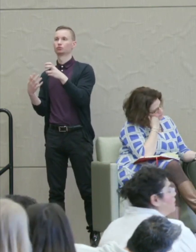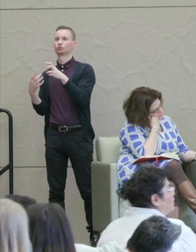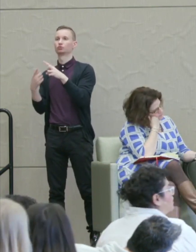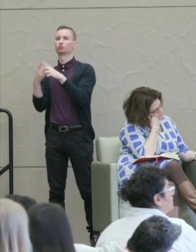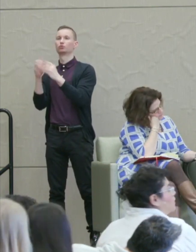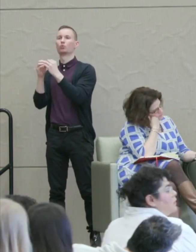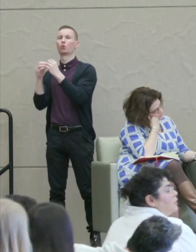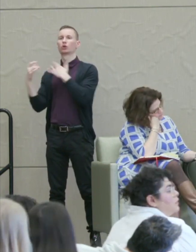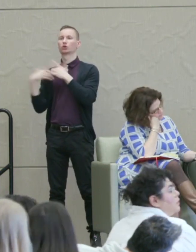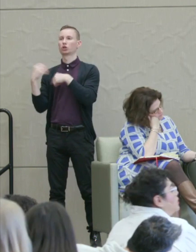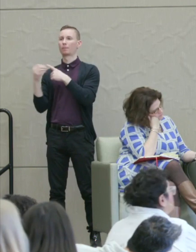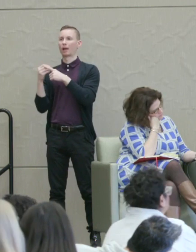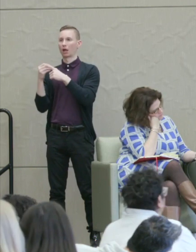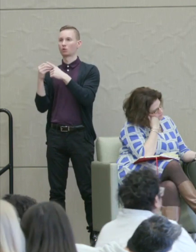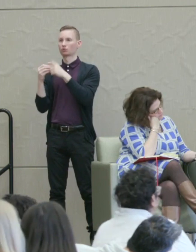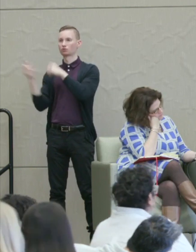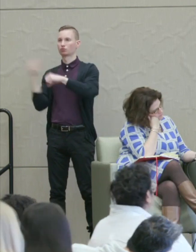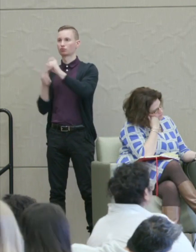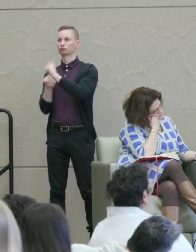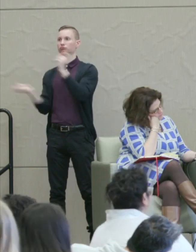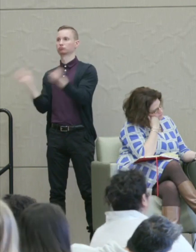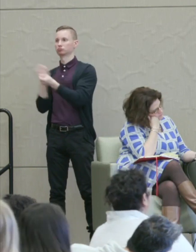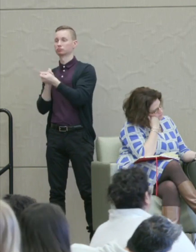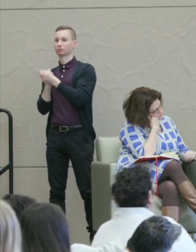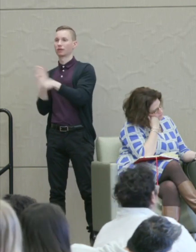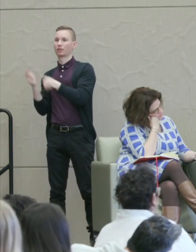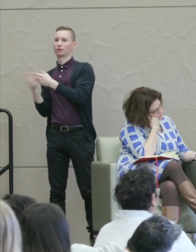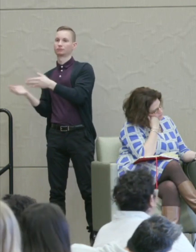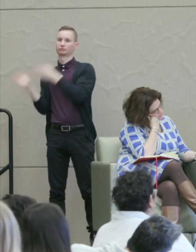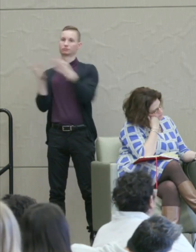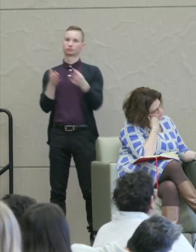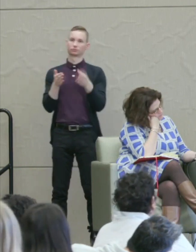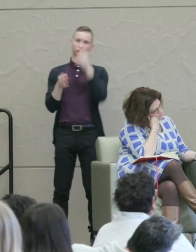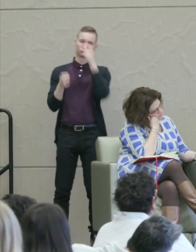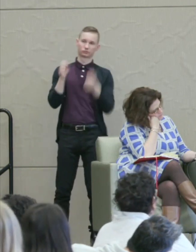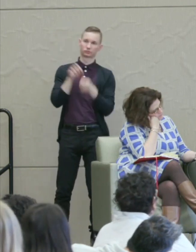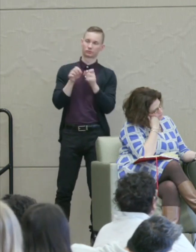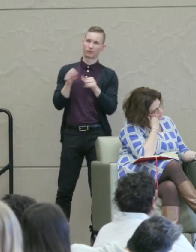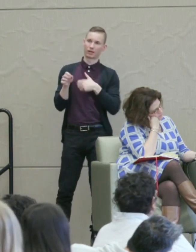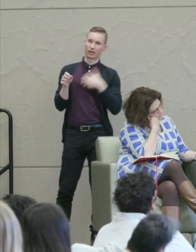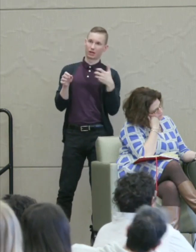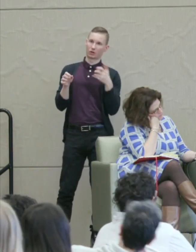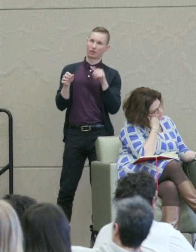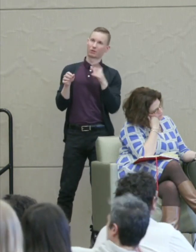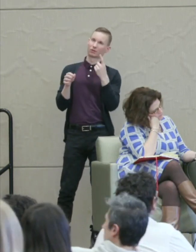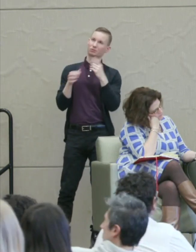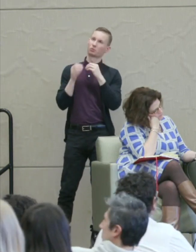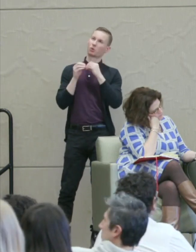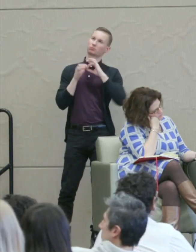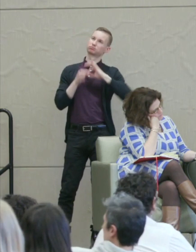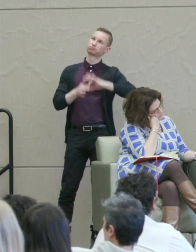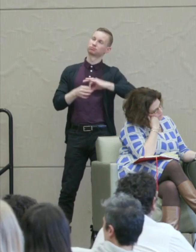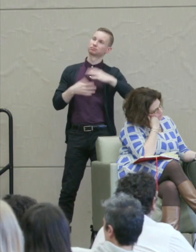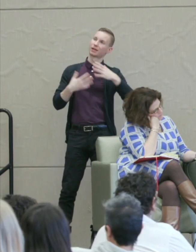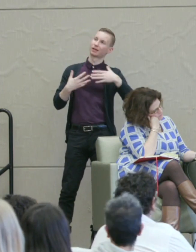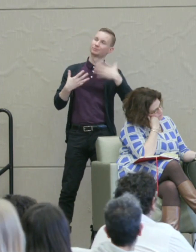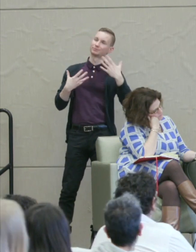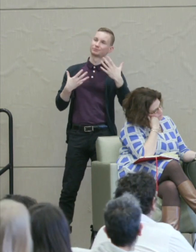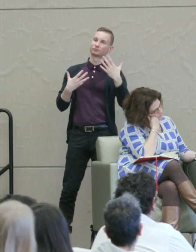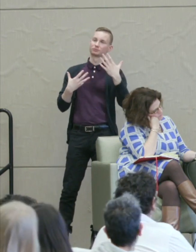with social transformation and then a retributive anger that has to do with exactly what the